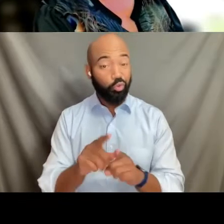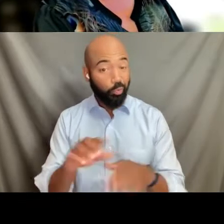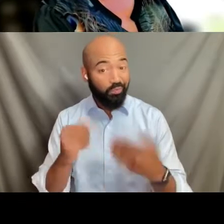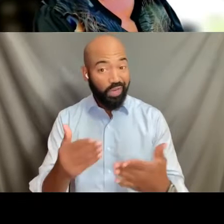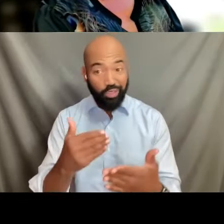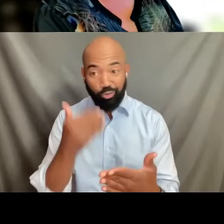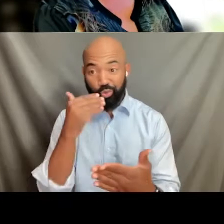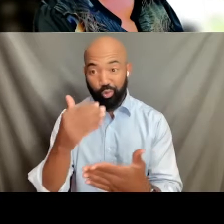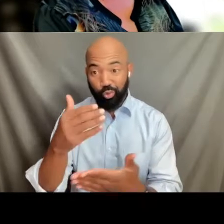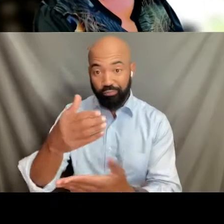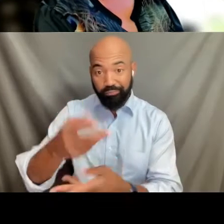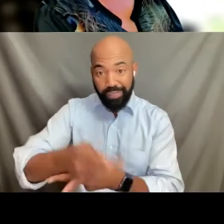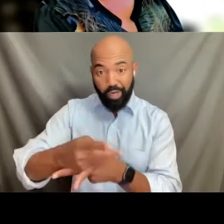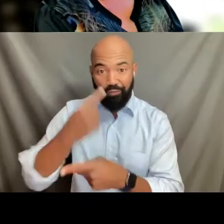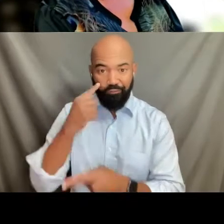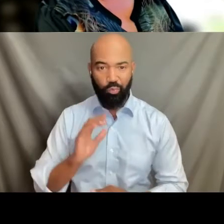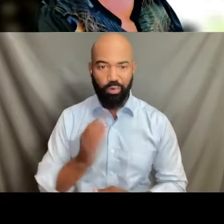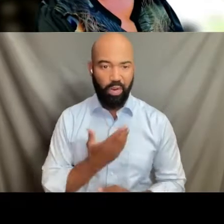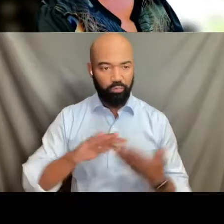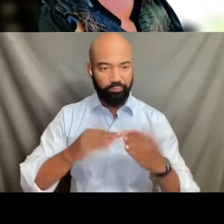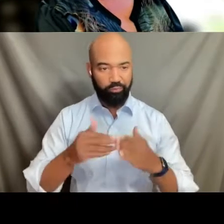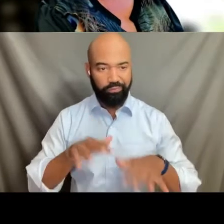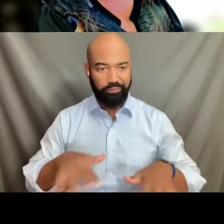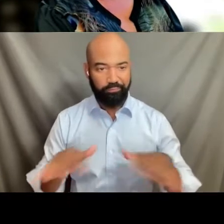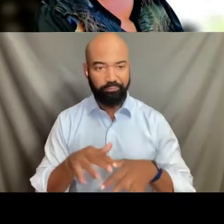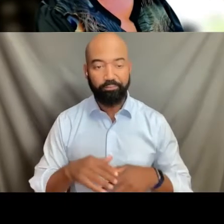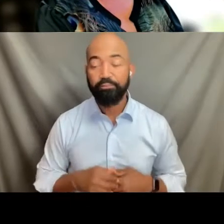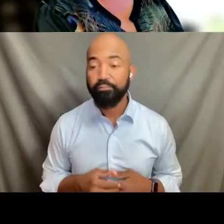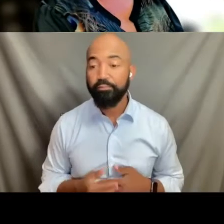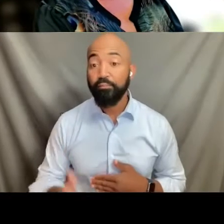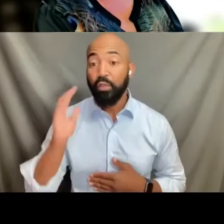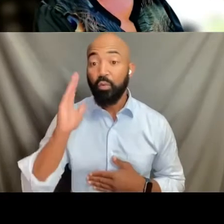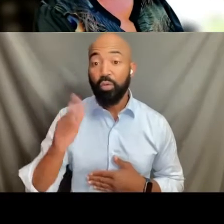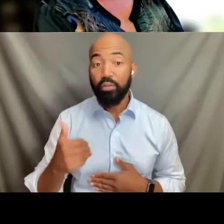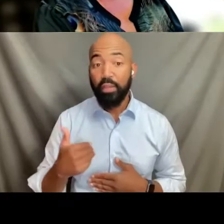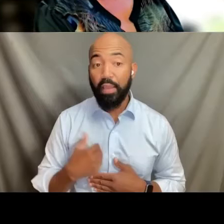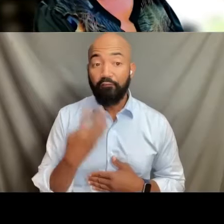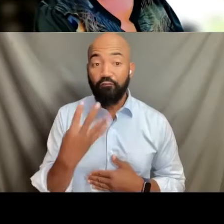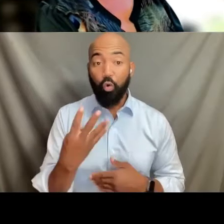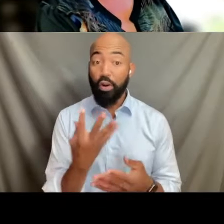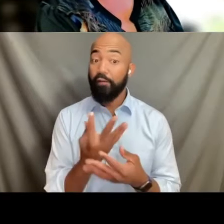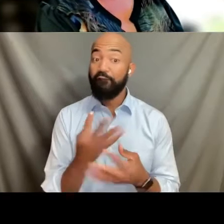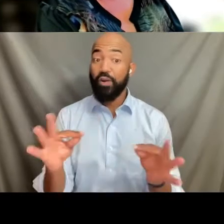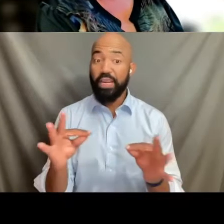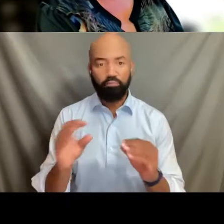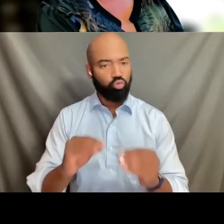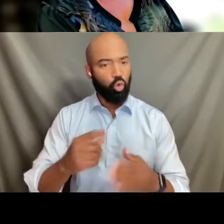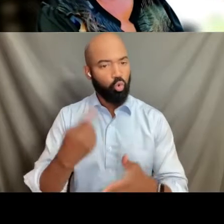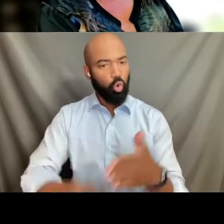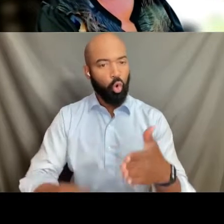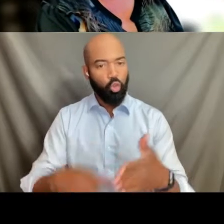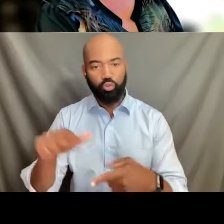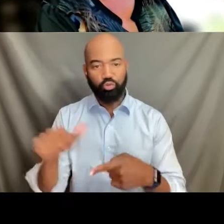And then FORGE is going to offer four free training webinars on trans and nonbinary mental health issues.